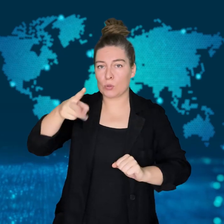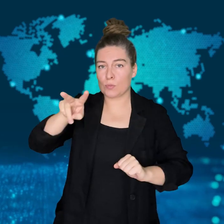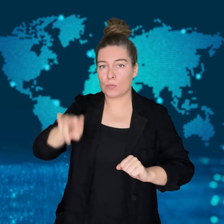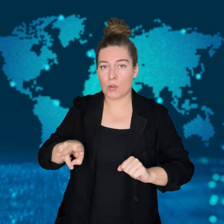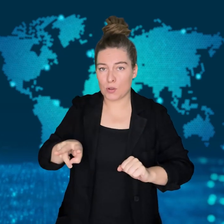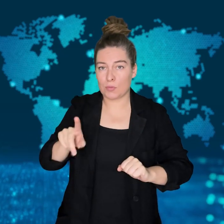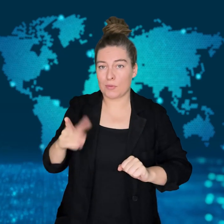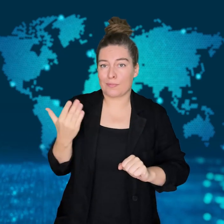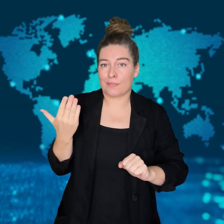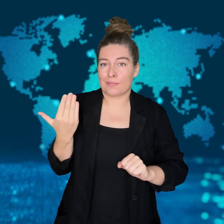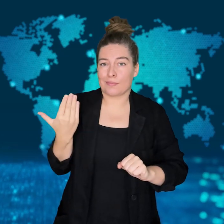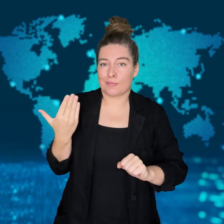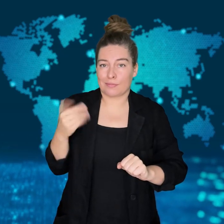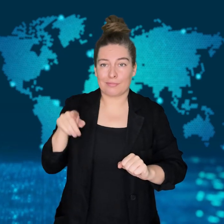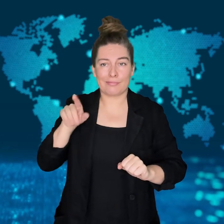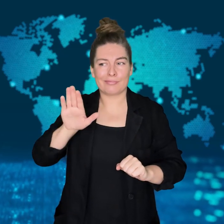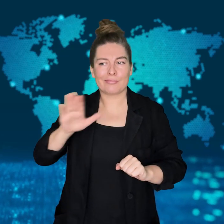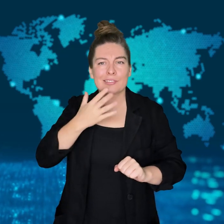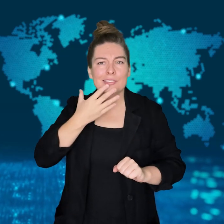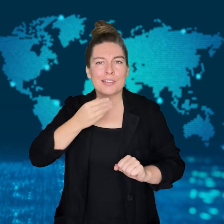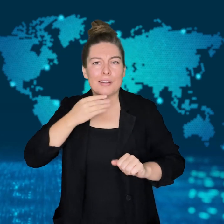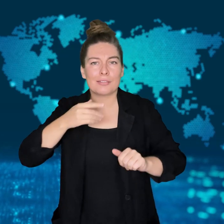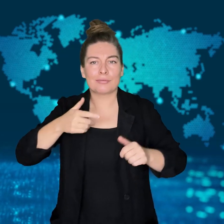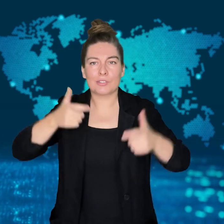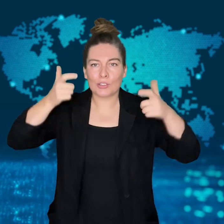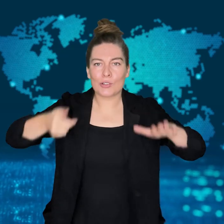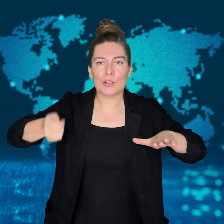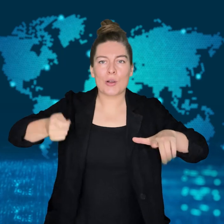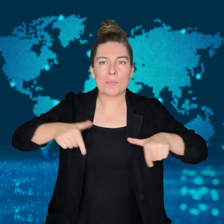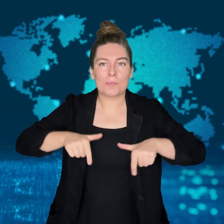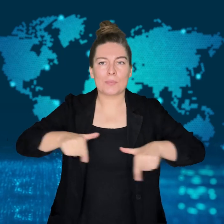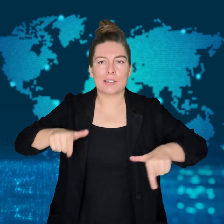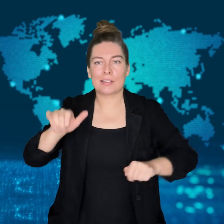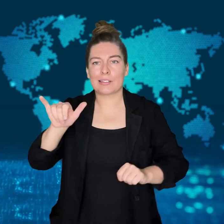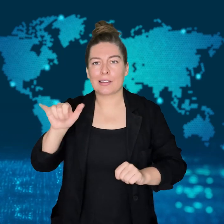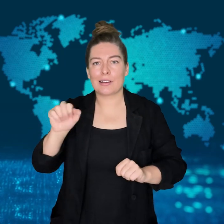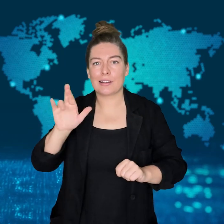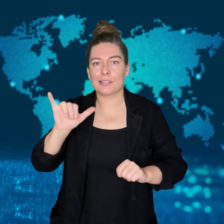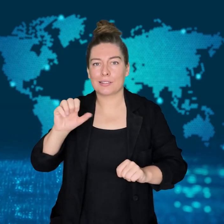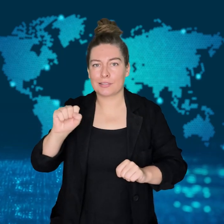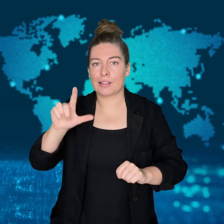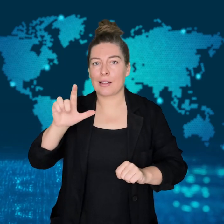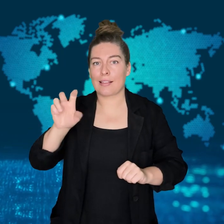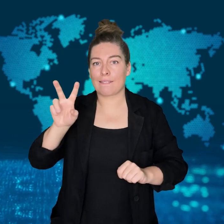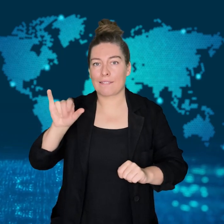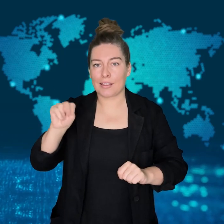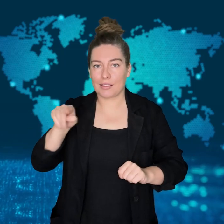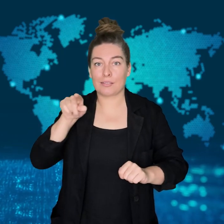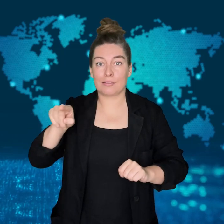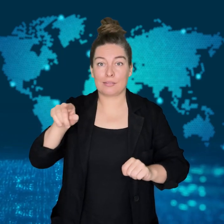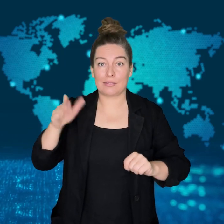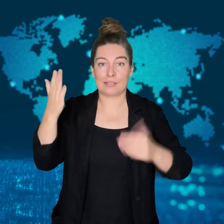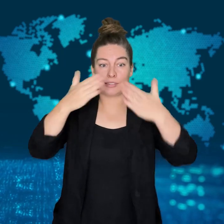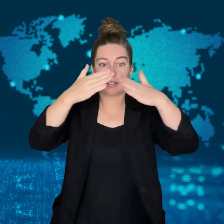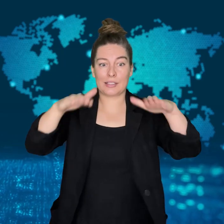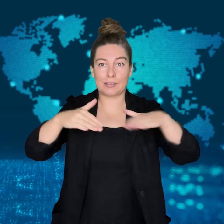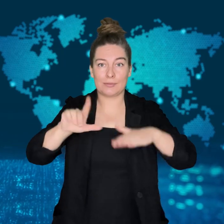It's been two months since that pause began.